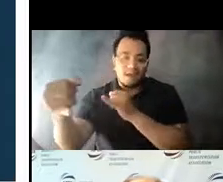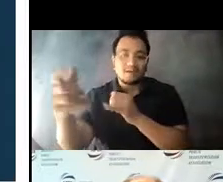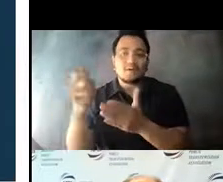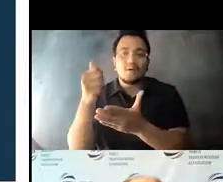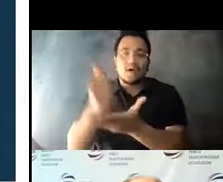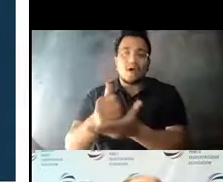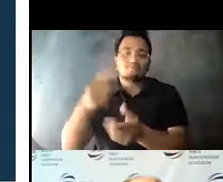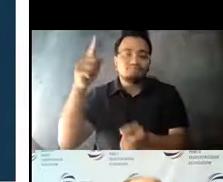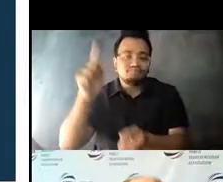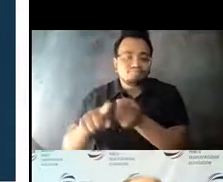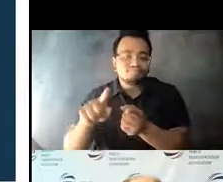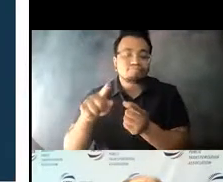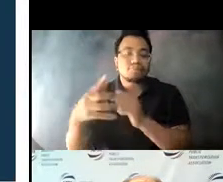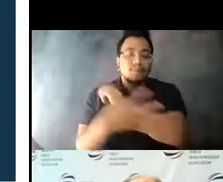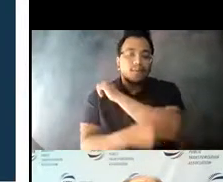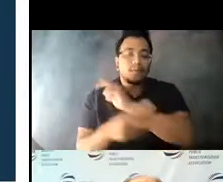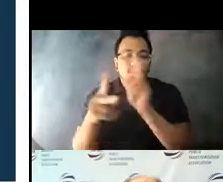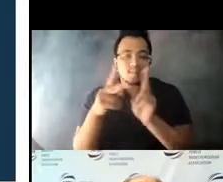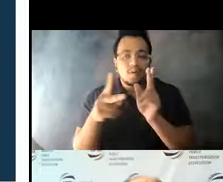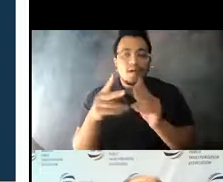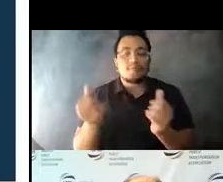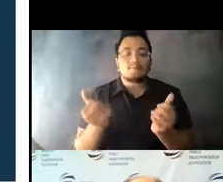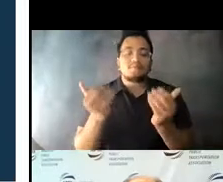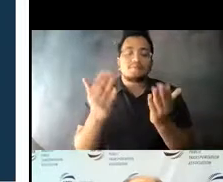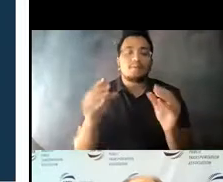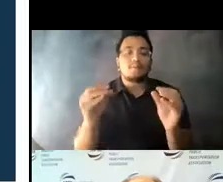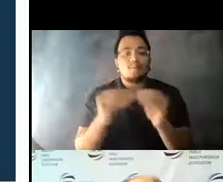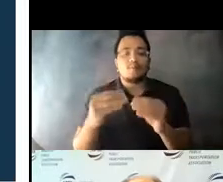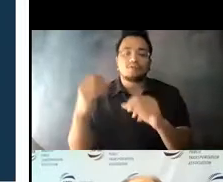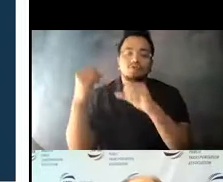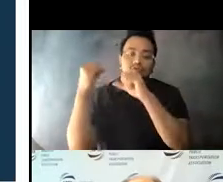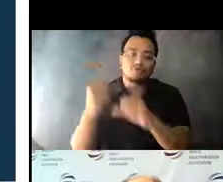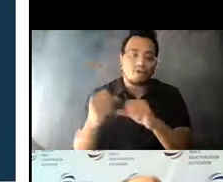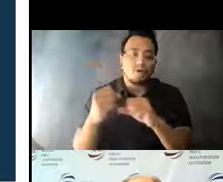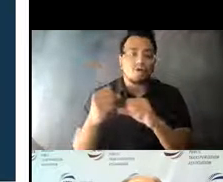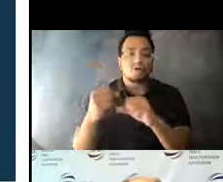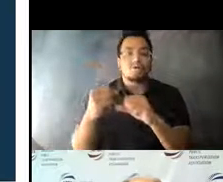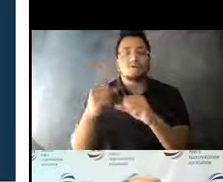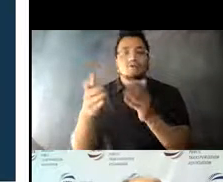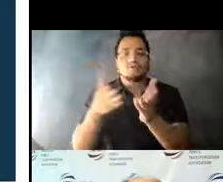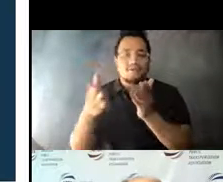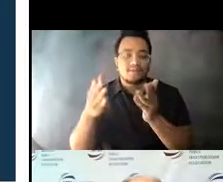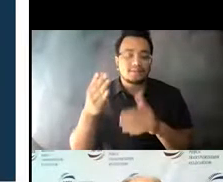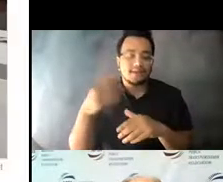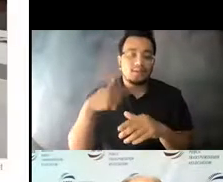14:14:48 with a new, high-rise development that will feature a key transit station. 14:14:48 Next slide.